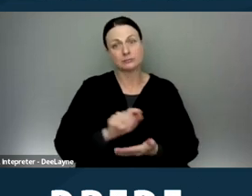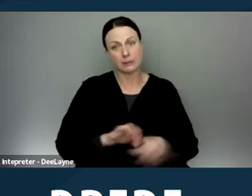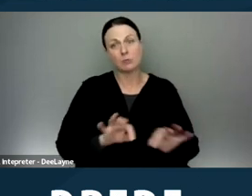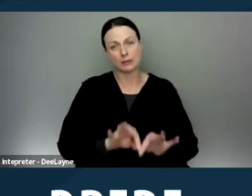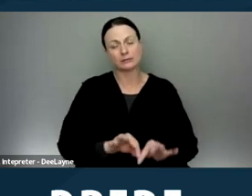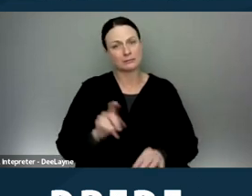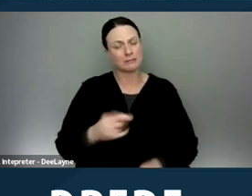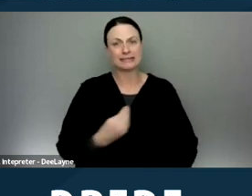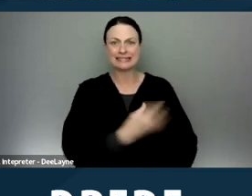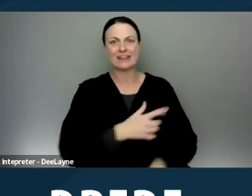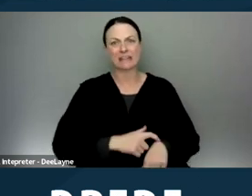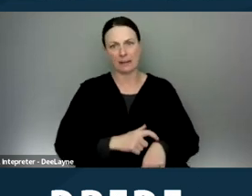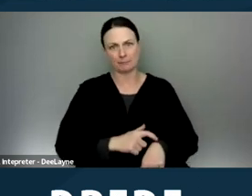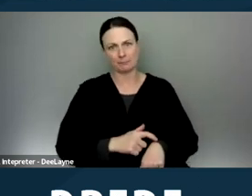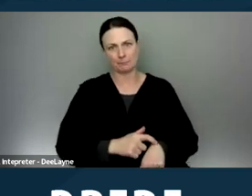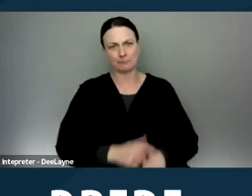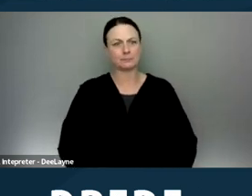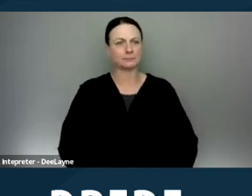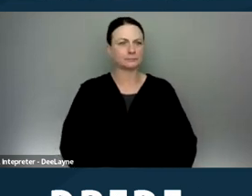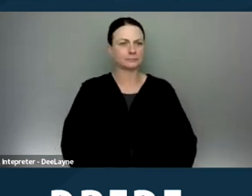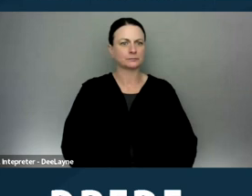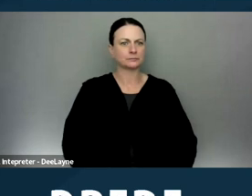to give the tenant additional time to provide evidence. Next slide please.